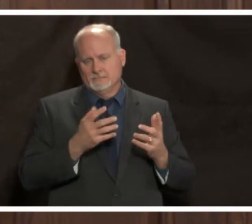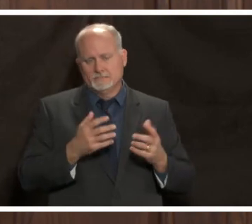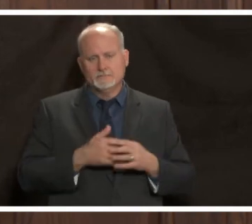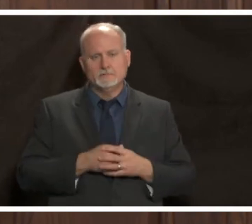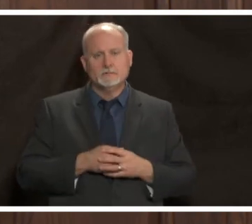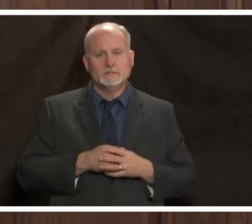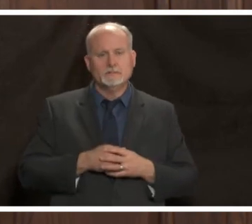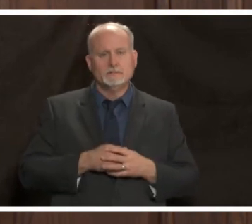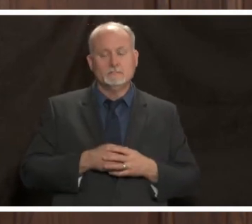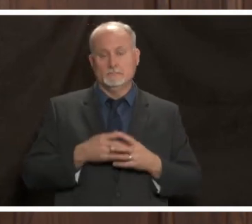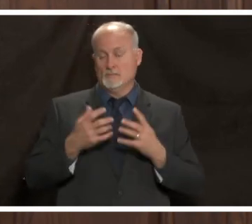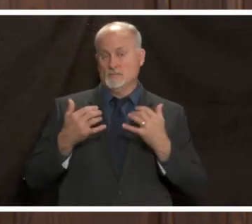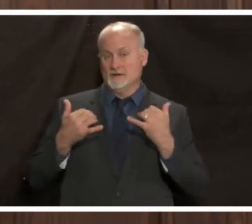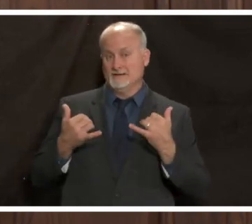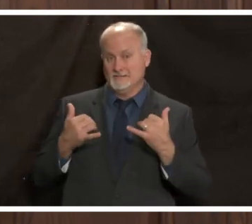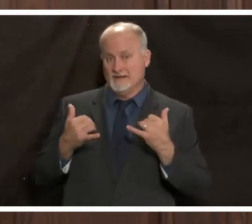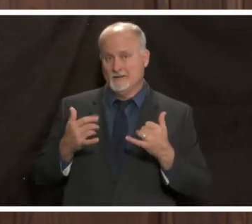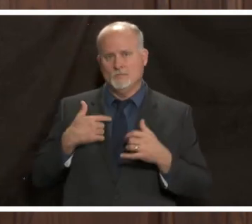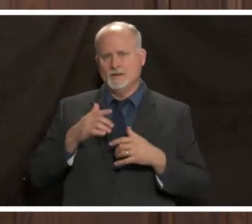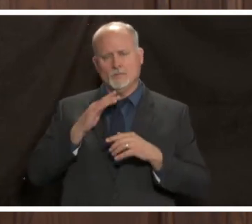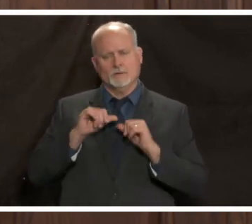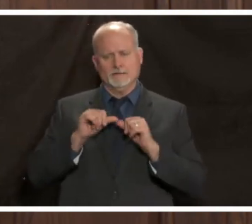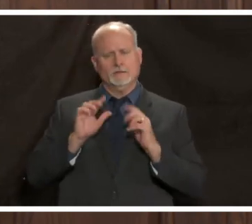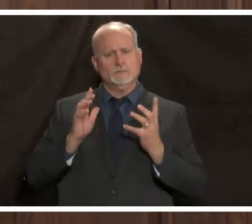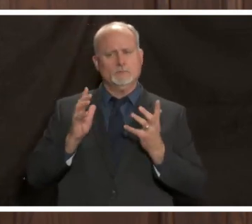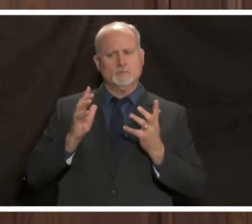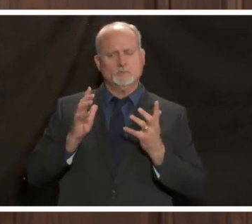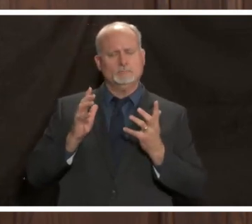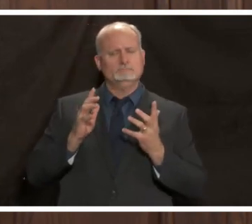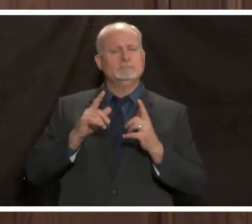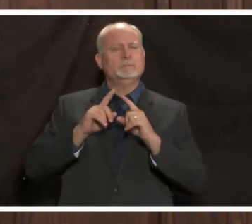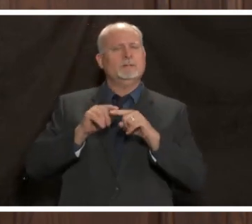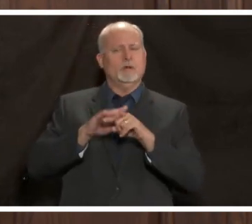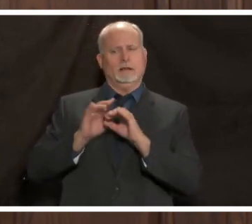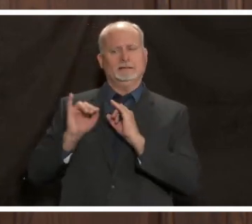so at this point we're going to continue to take that individualized approach whether it be with a